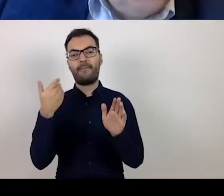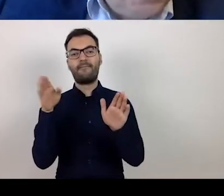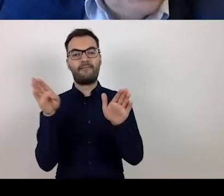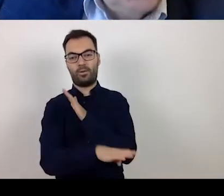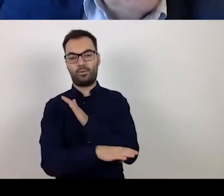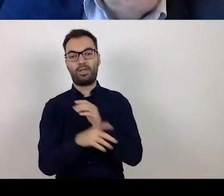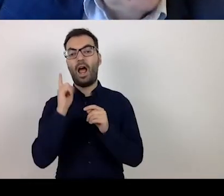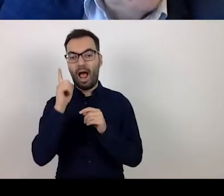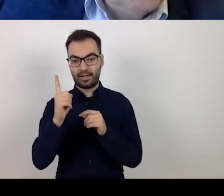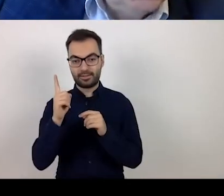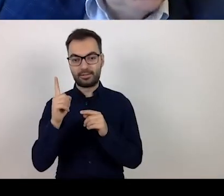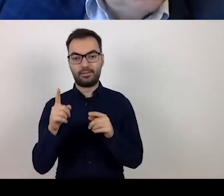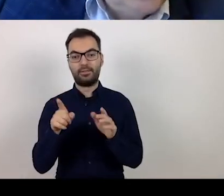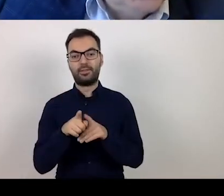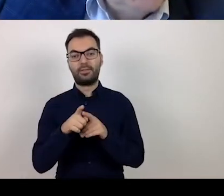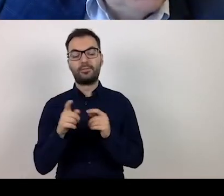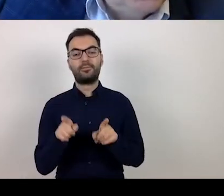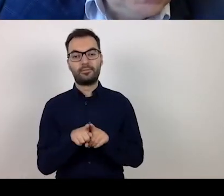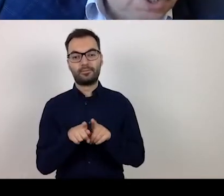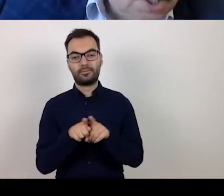but also to address those entities